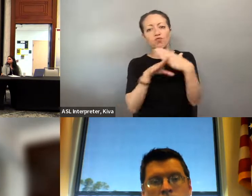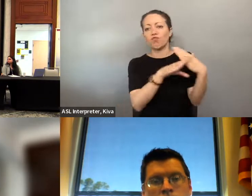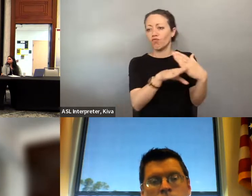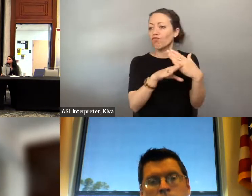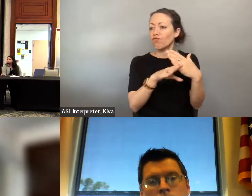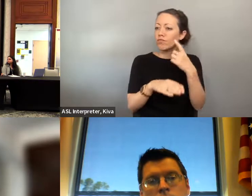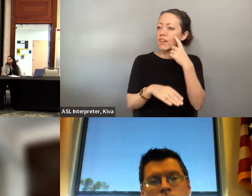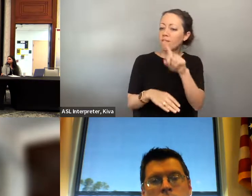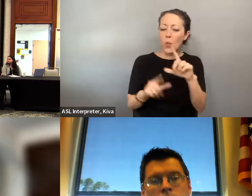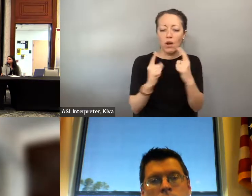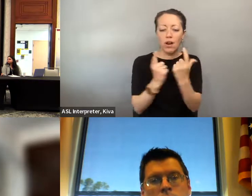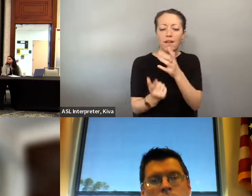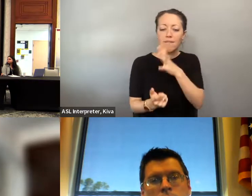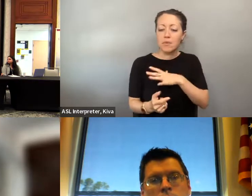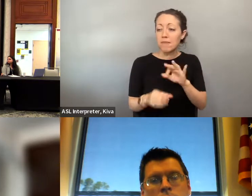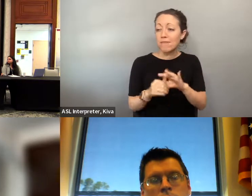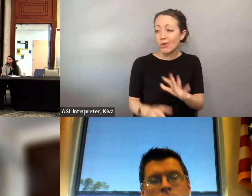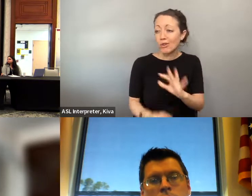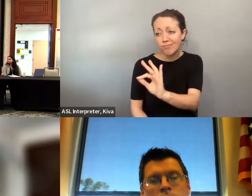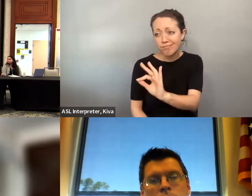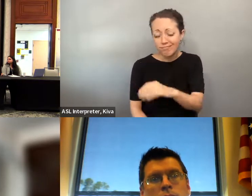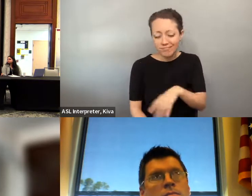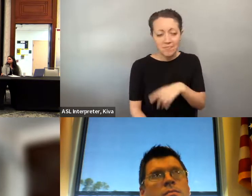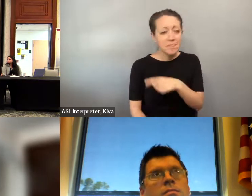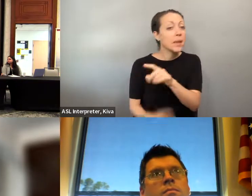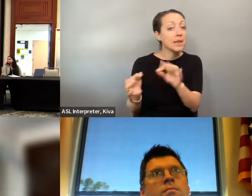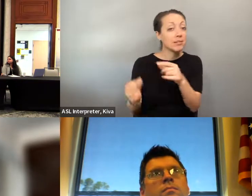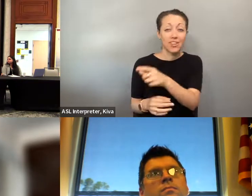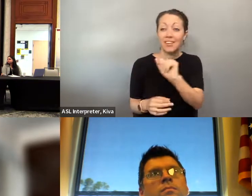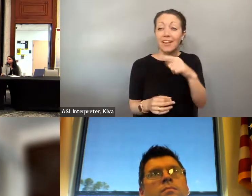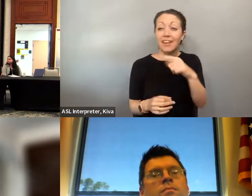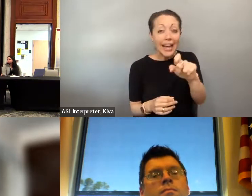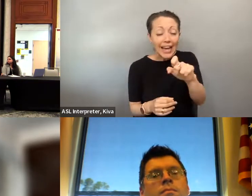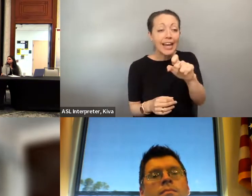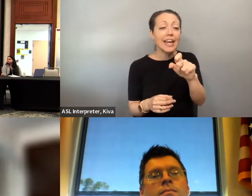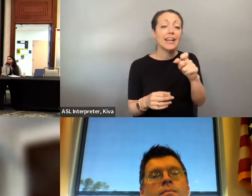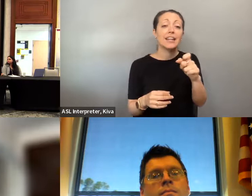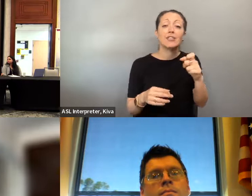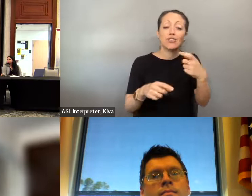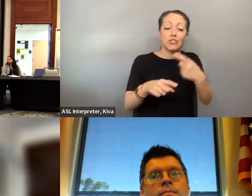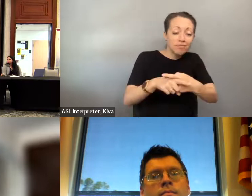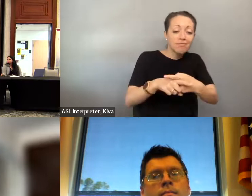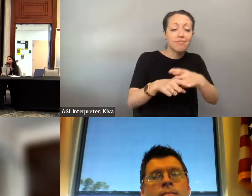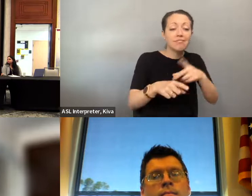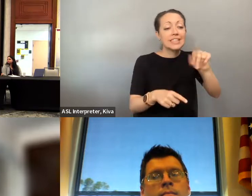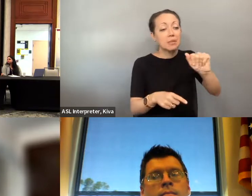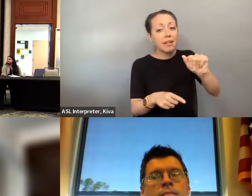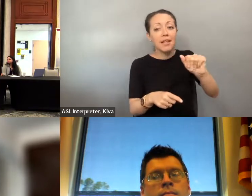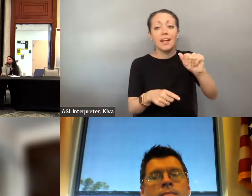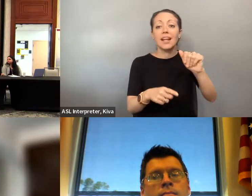can work on that. Thank you. No, thank you. And I appreciate you know you mentioning your commitment to the disability community you being here today and present and active and taking away to share with the whole state of league of women voter coalition so it's very exciting and you mentioned and taking a way to share with the whole state, the league of